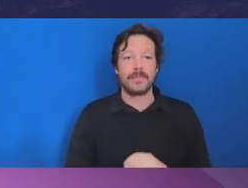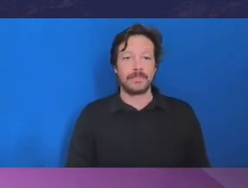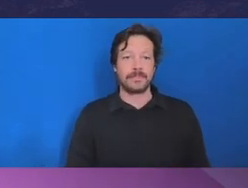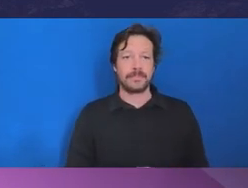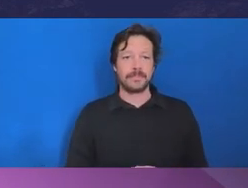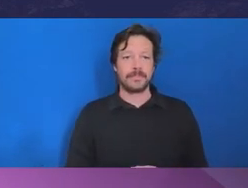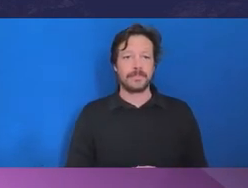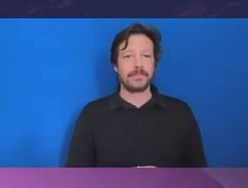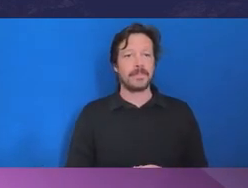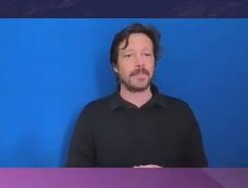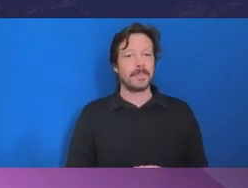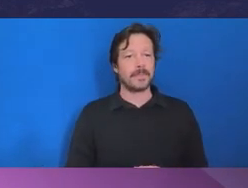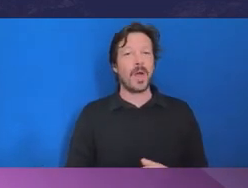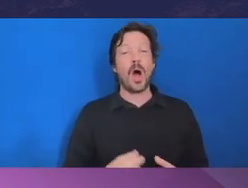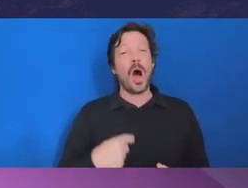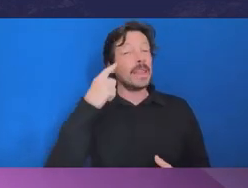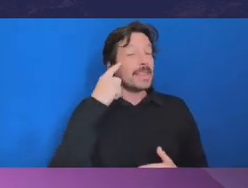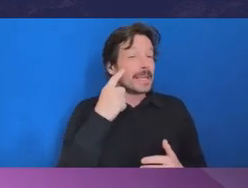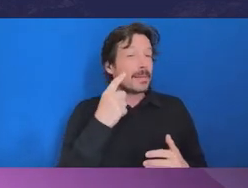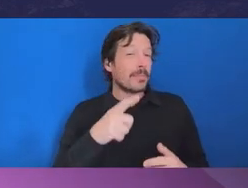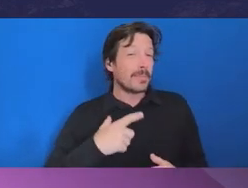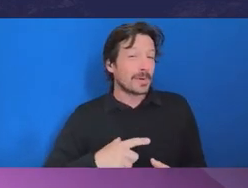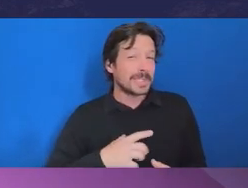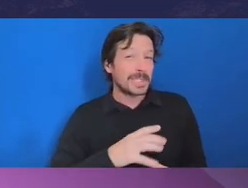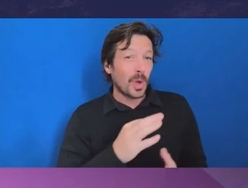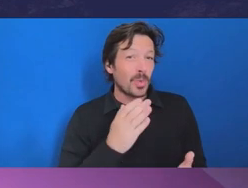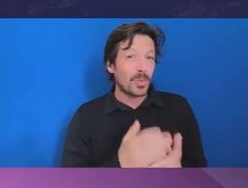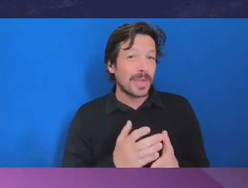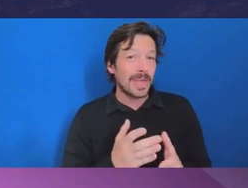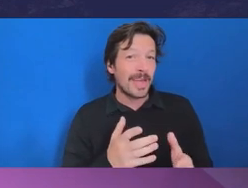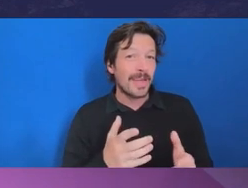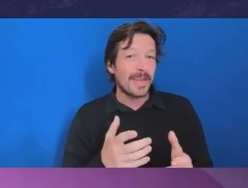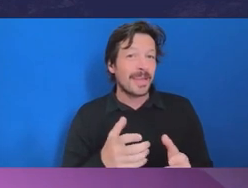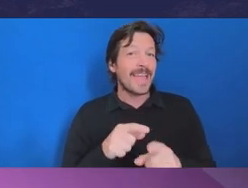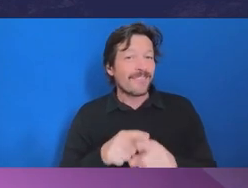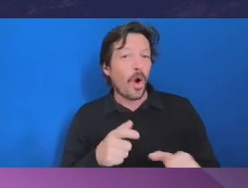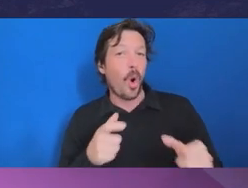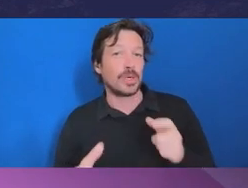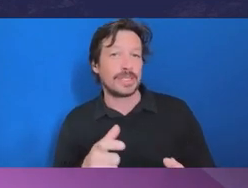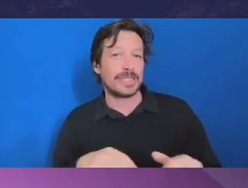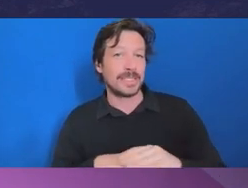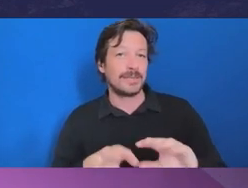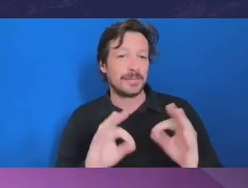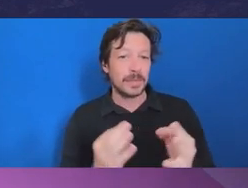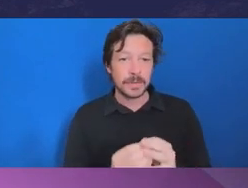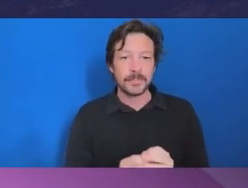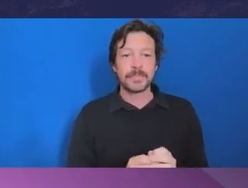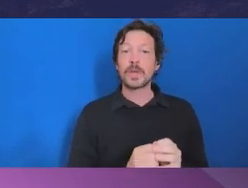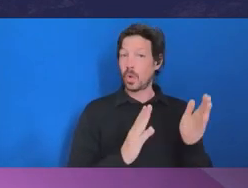and rigorously enforced within every organization. So in the case of Meroo, the conflicts